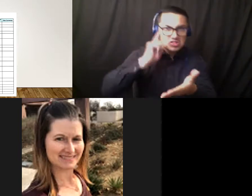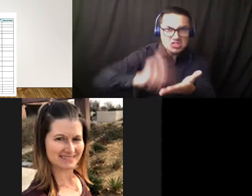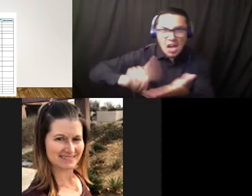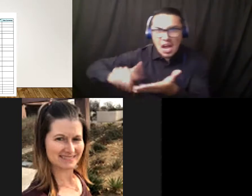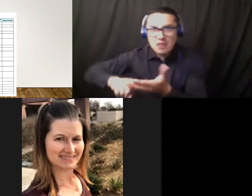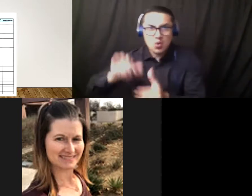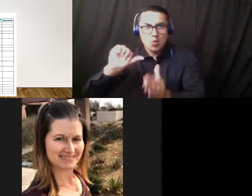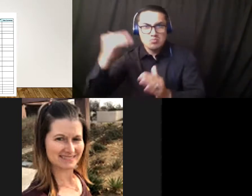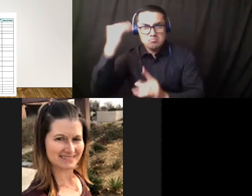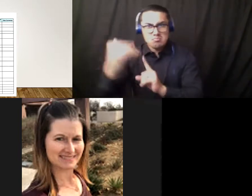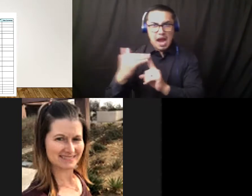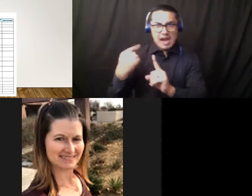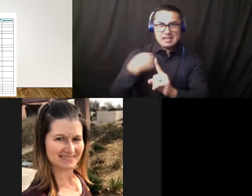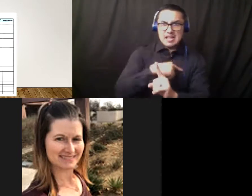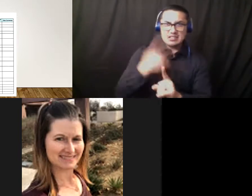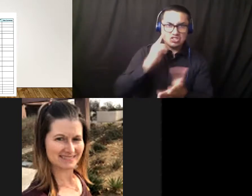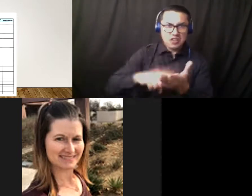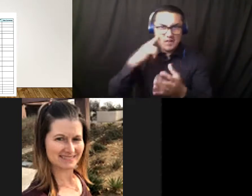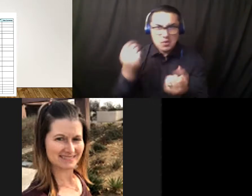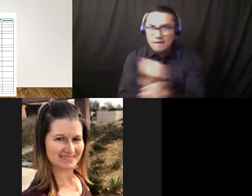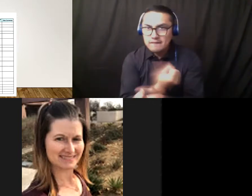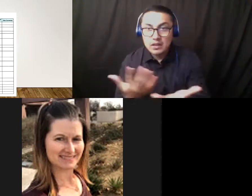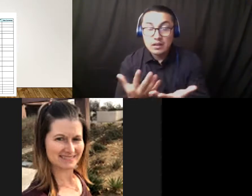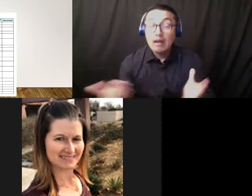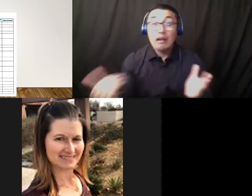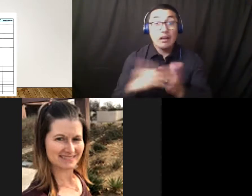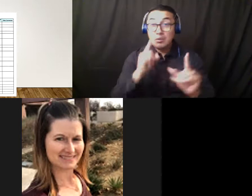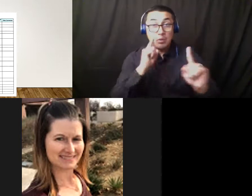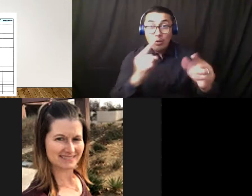So that's all in an effort to see how we could further enhance the safety of